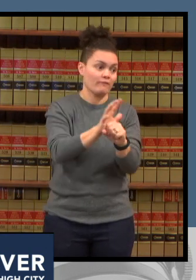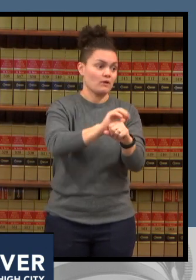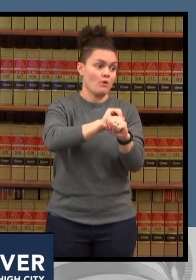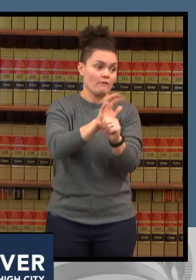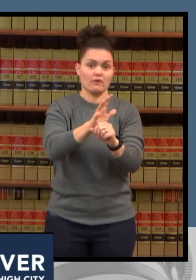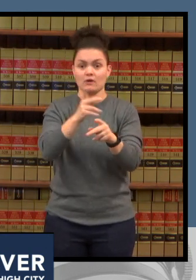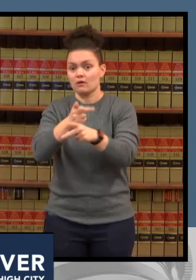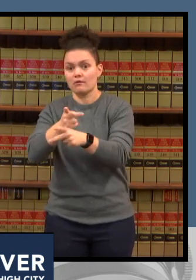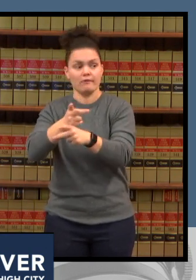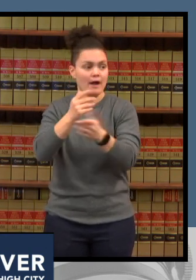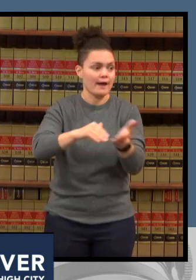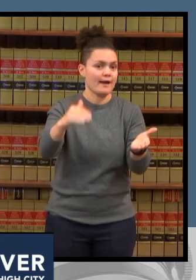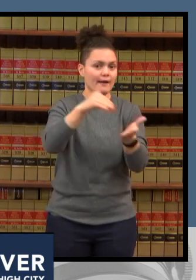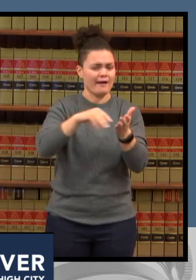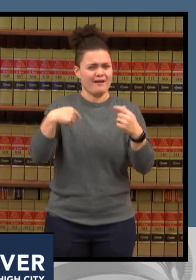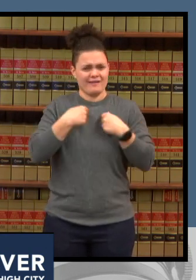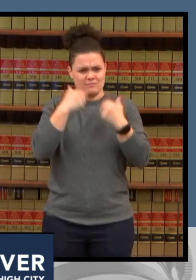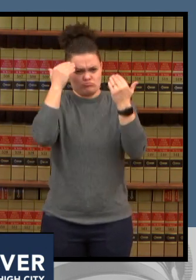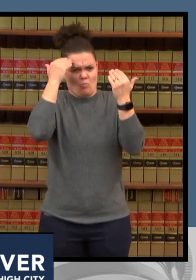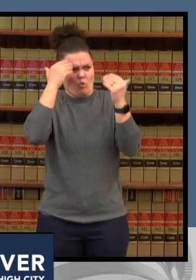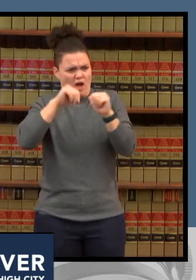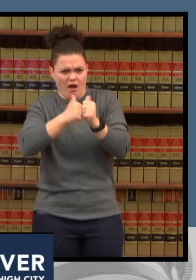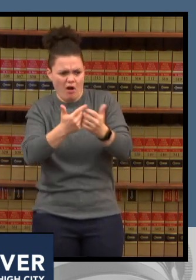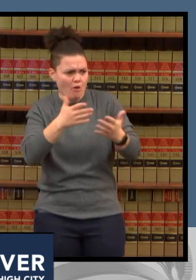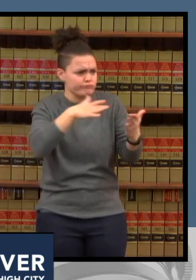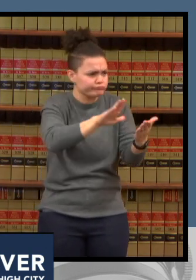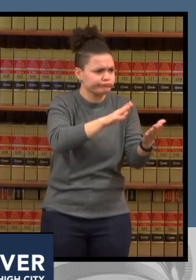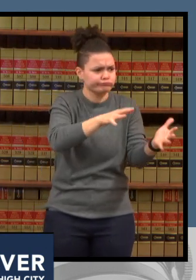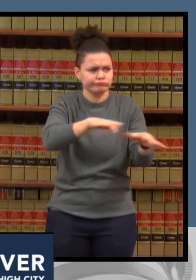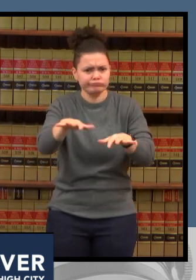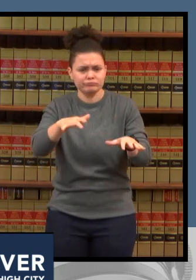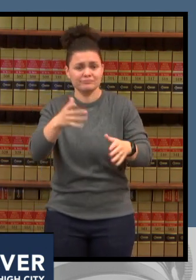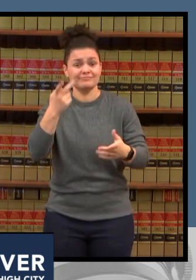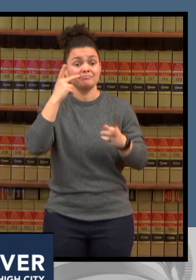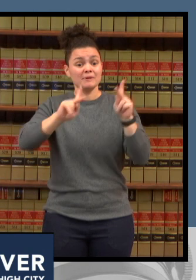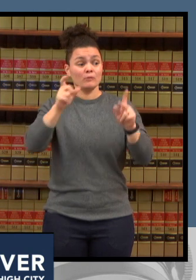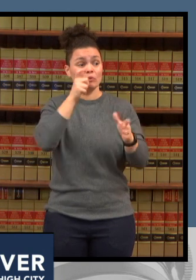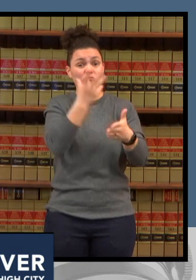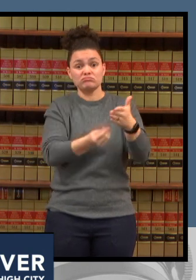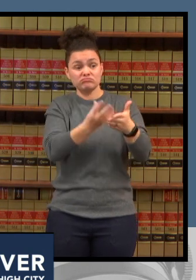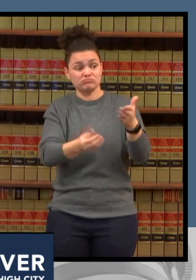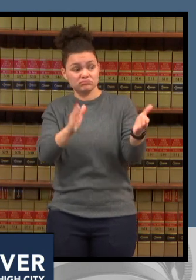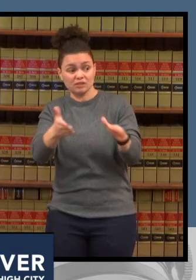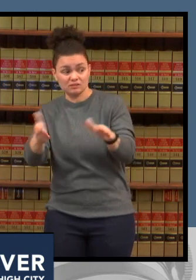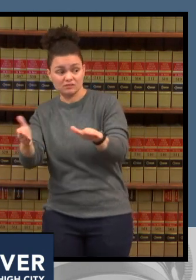mortality rates are better than many many states but what's really concerning us um